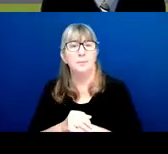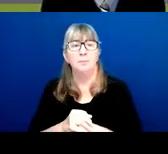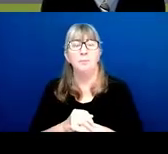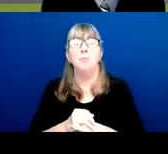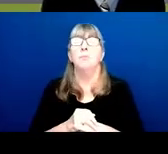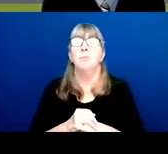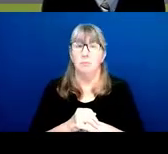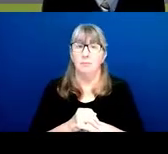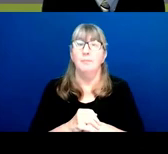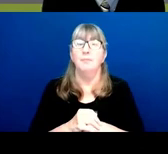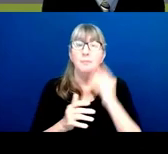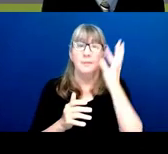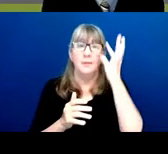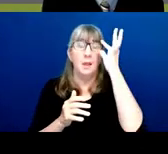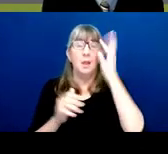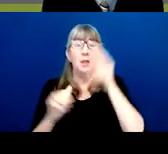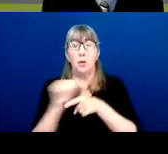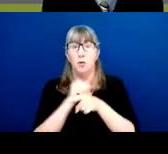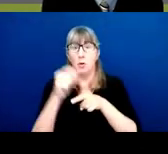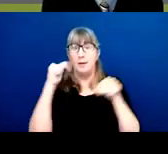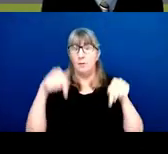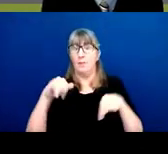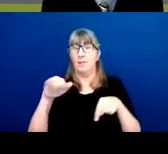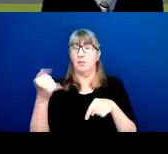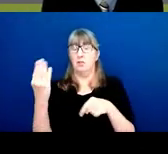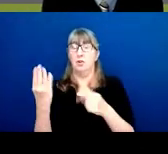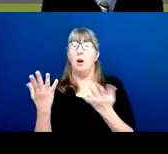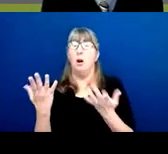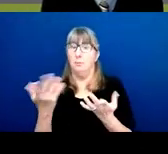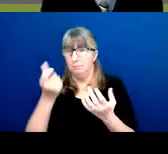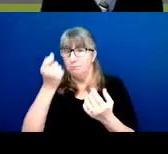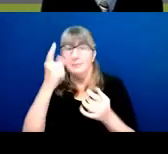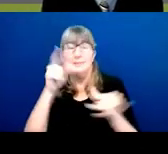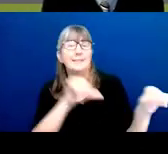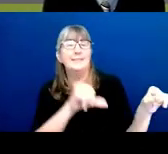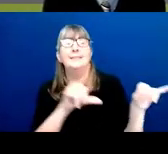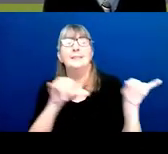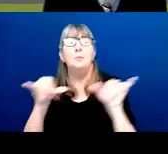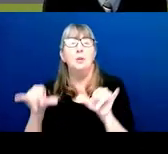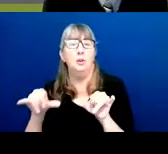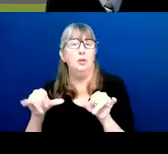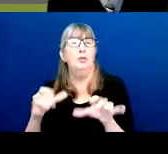The training for this job, frankly, it is similar to getting a master's.